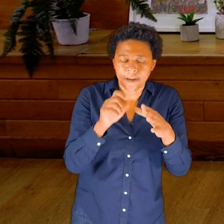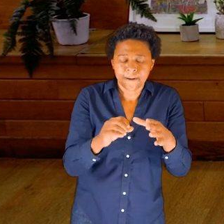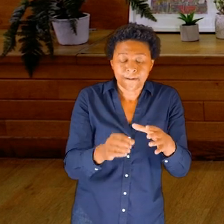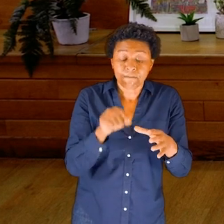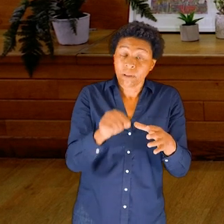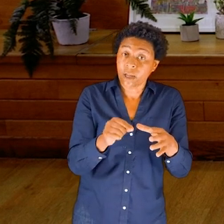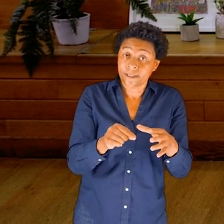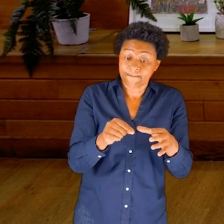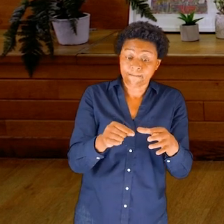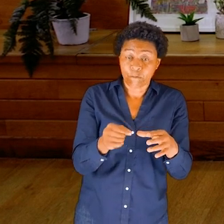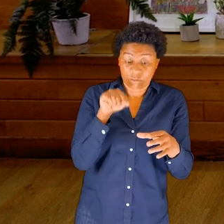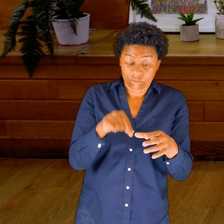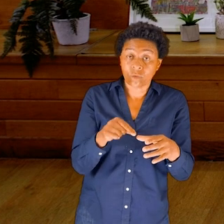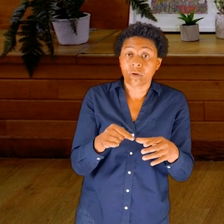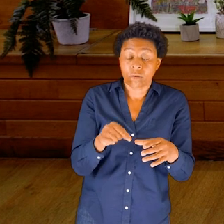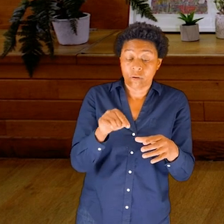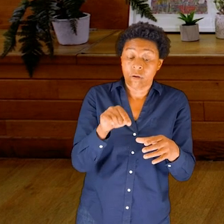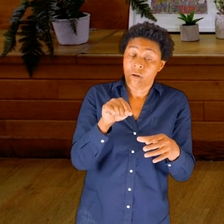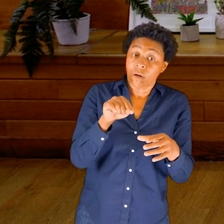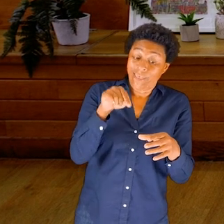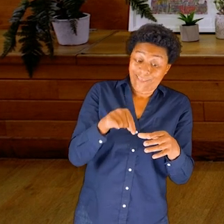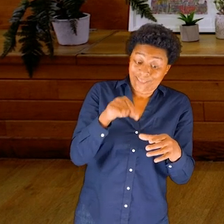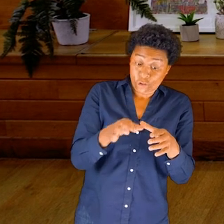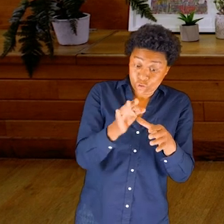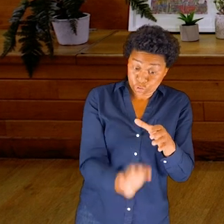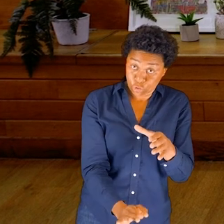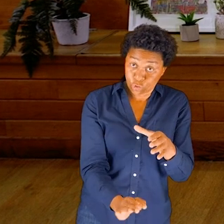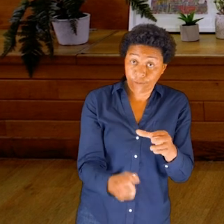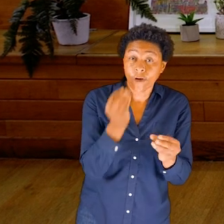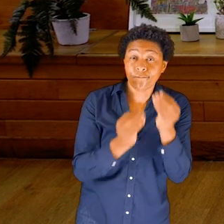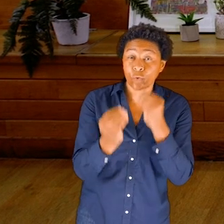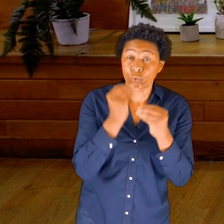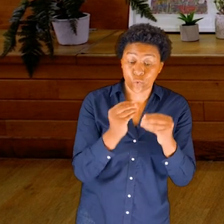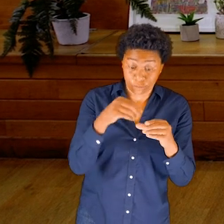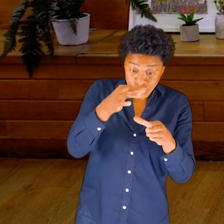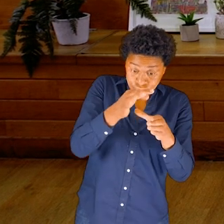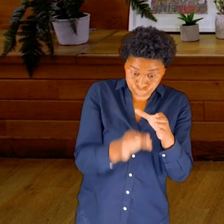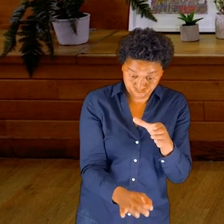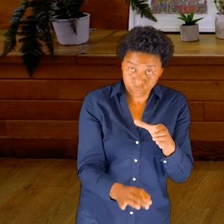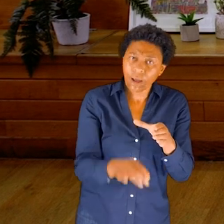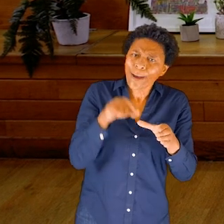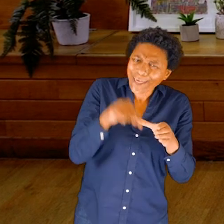So this tube runs very, very closely to the spine.